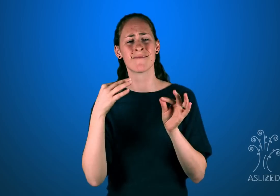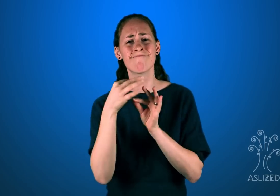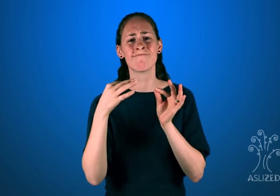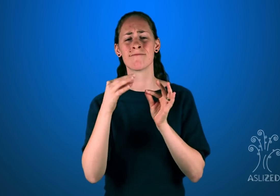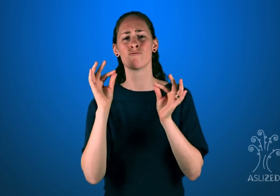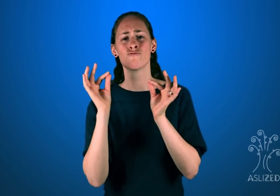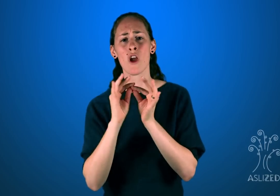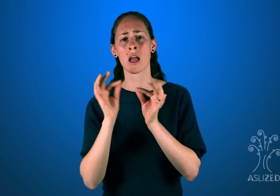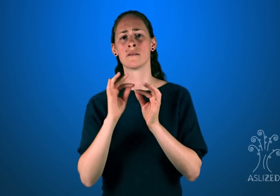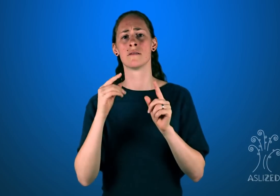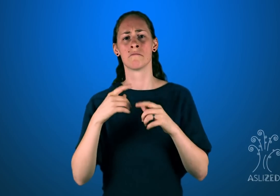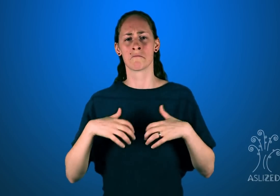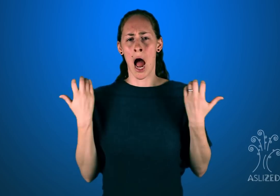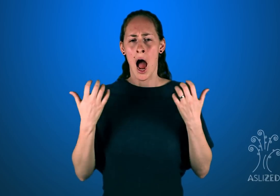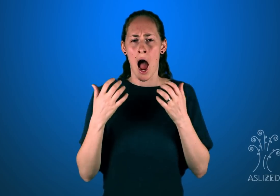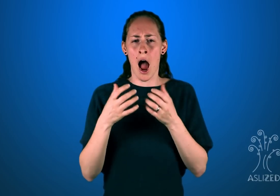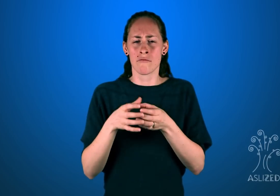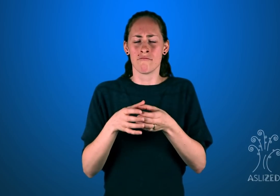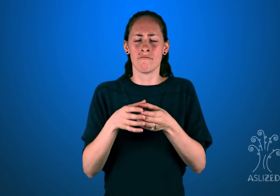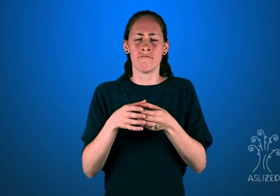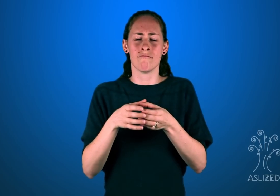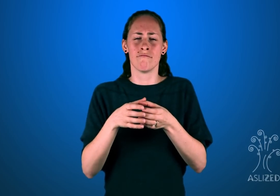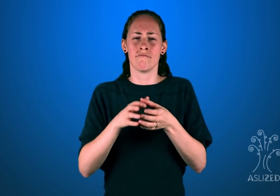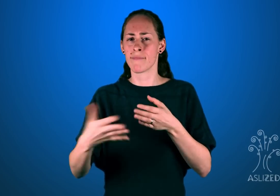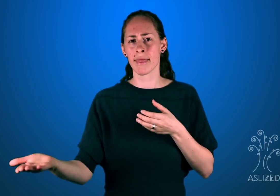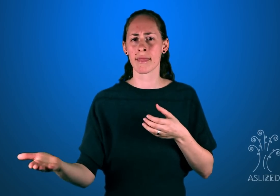mad after finding out how much she would charge and strangled her to death.